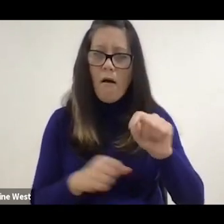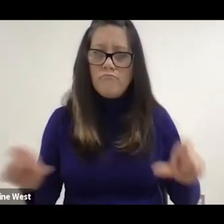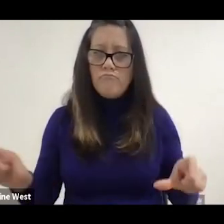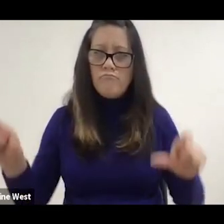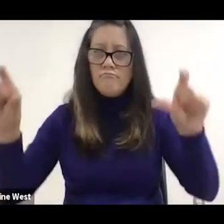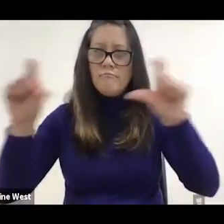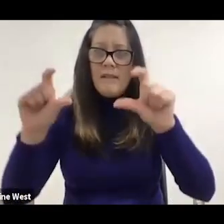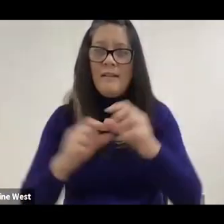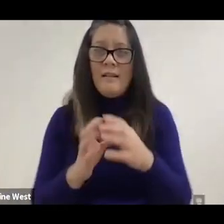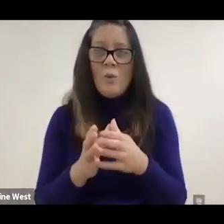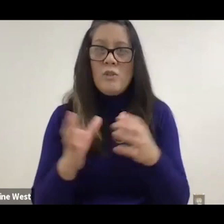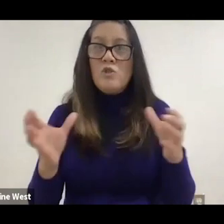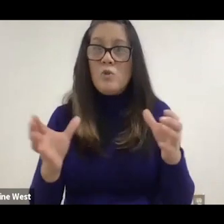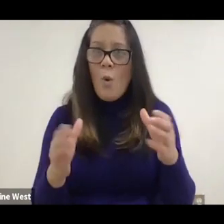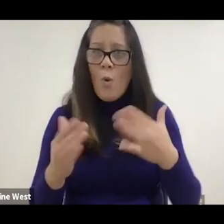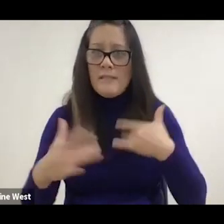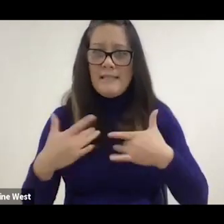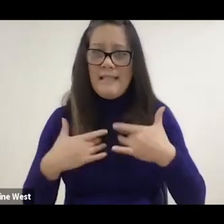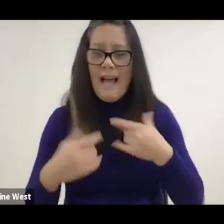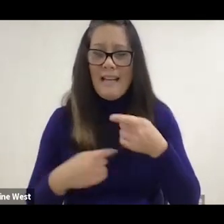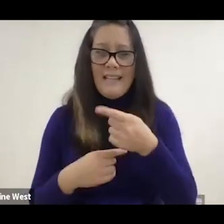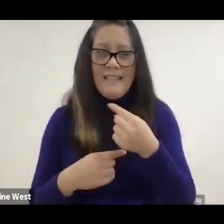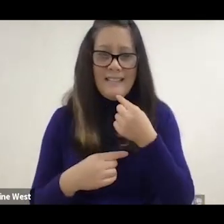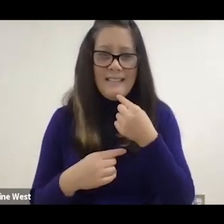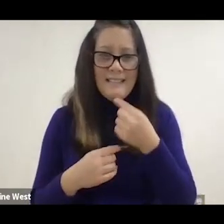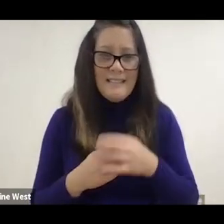it's he was so excited and he